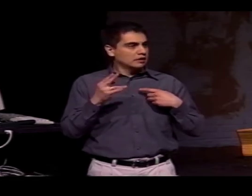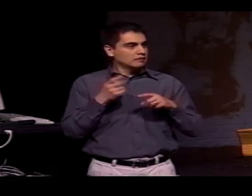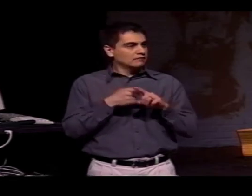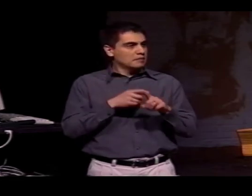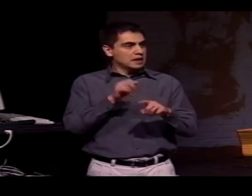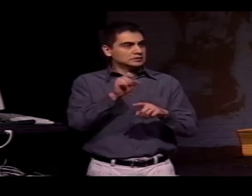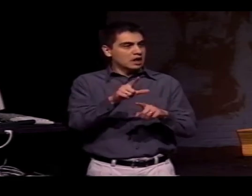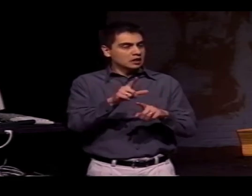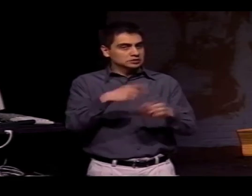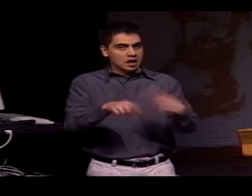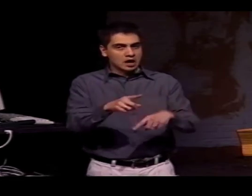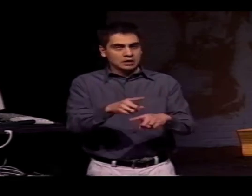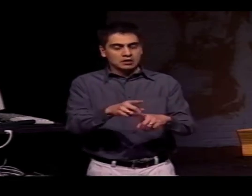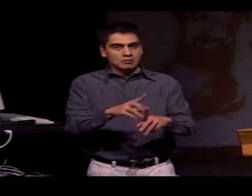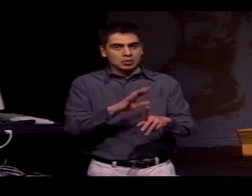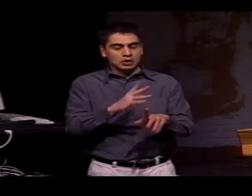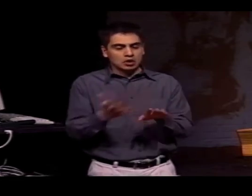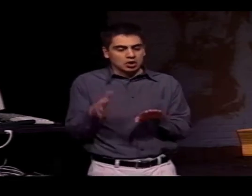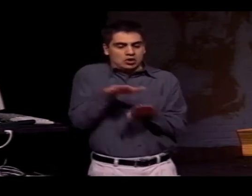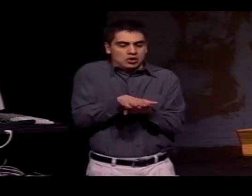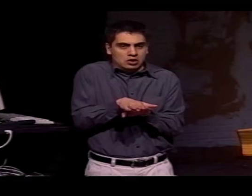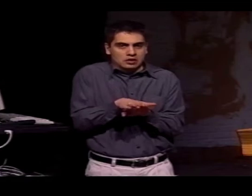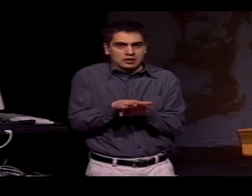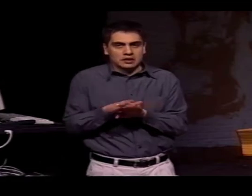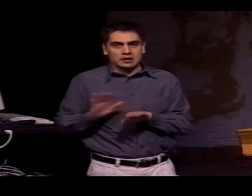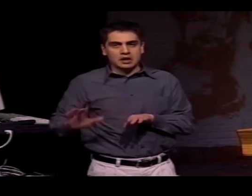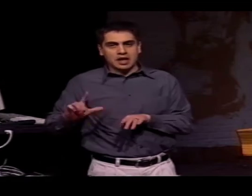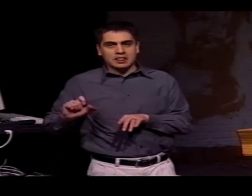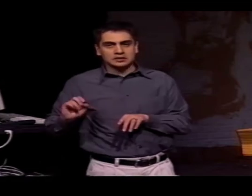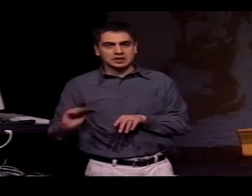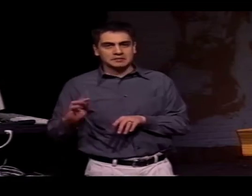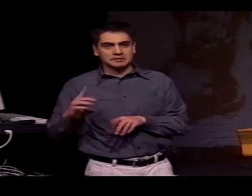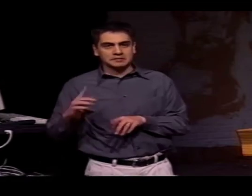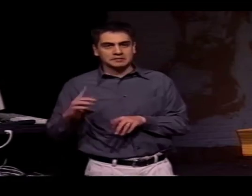THE MOUTHING IS FOLLOWED FROM AMERICAN SIGN LANGUAGE.